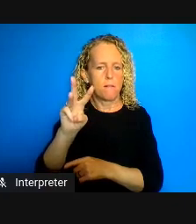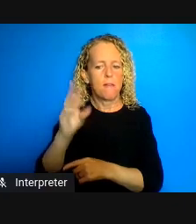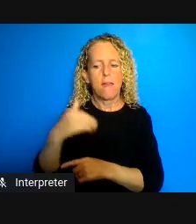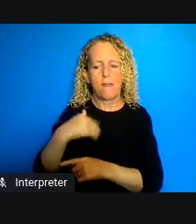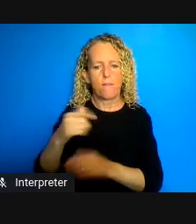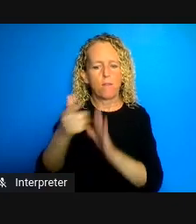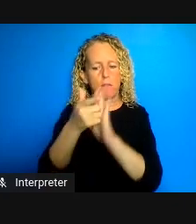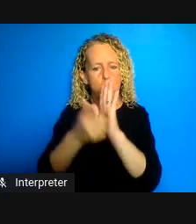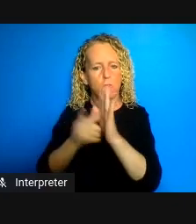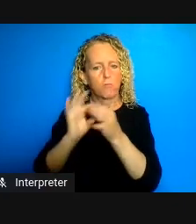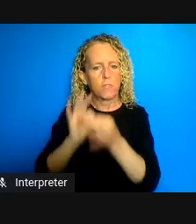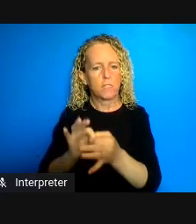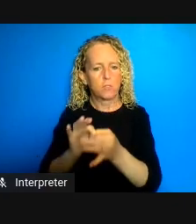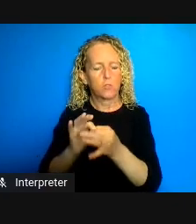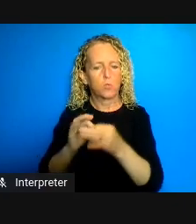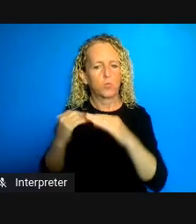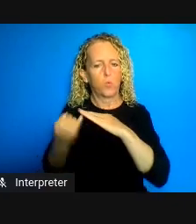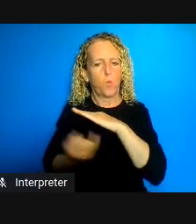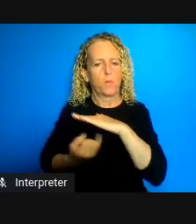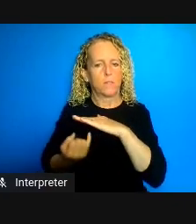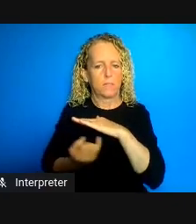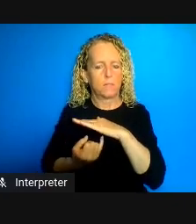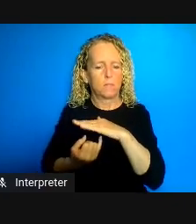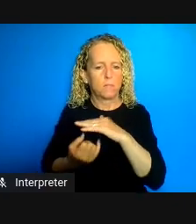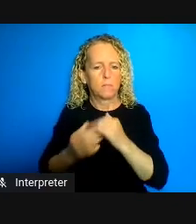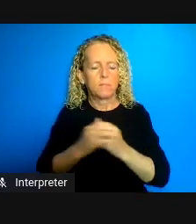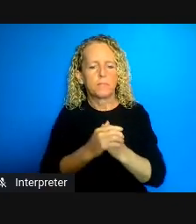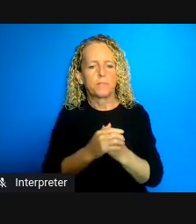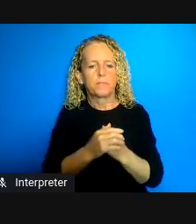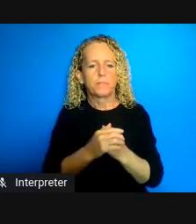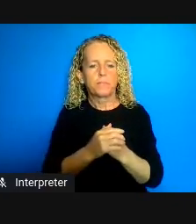have imposed upon themselves standards which are I'm gonna see beyond what